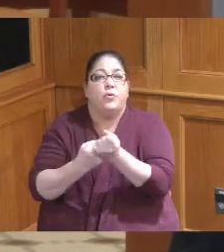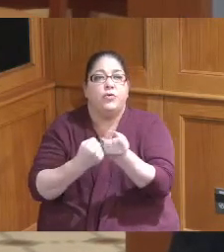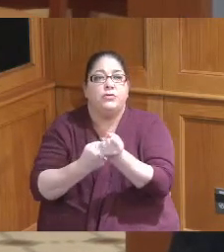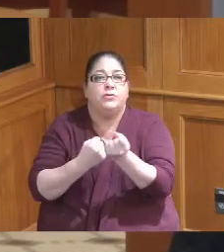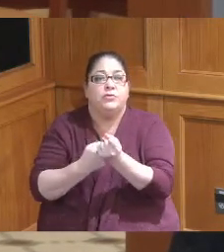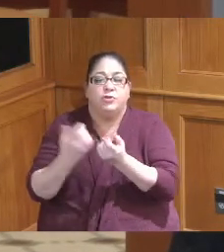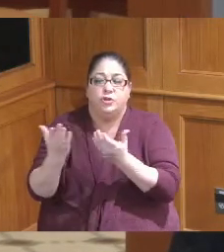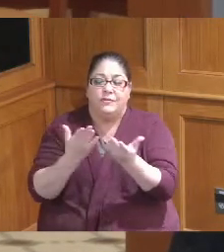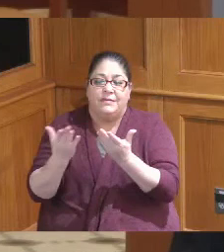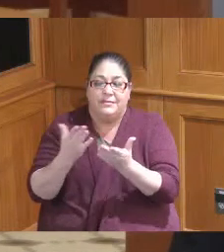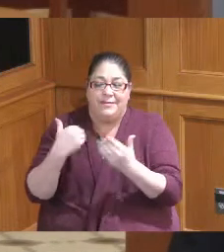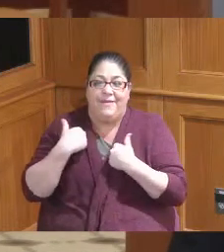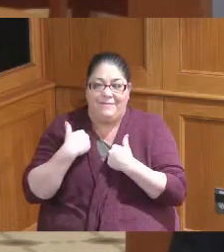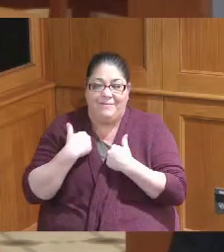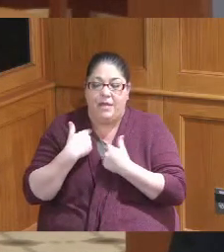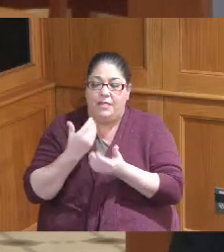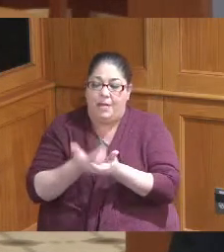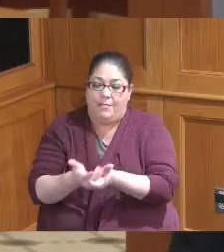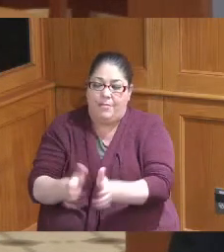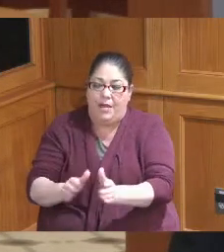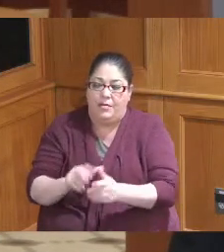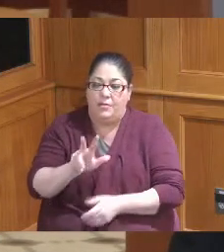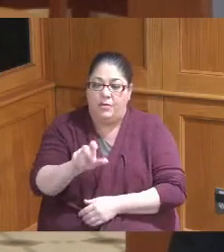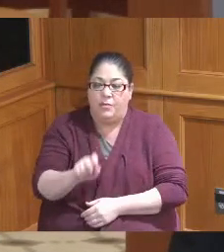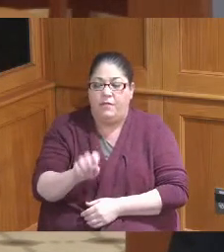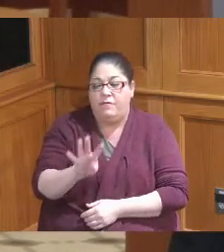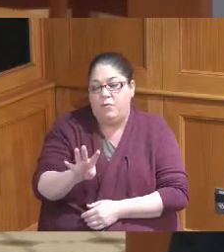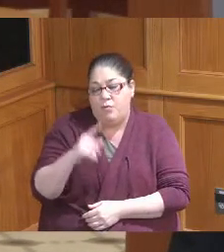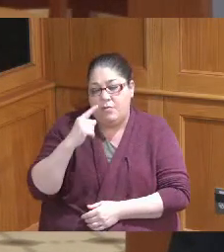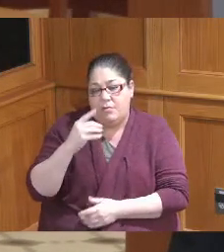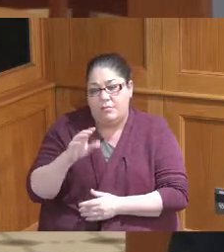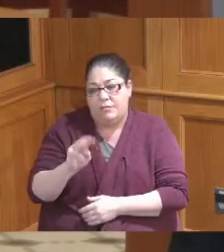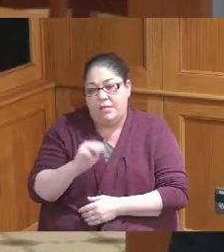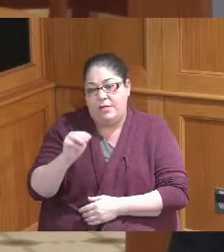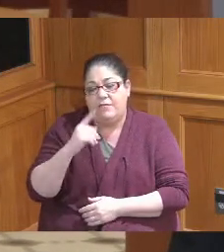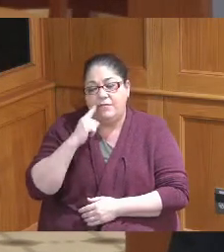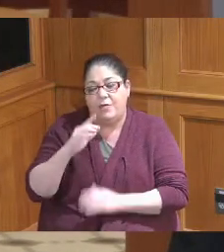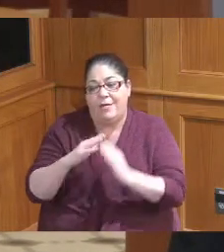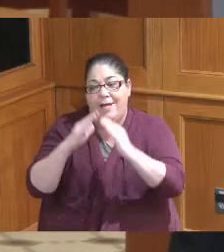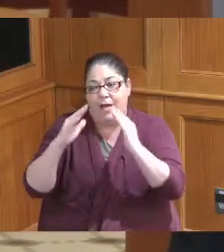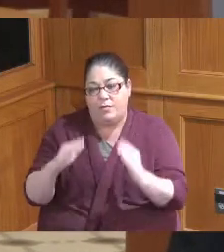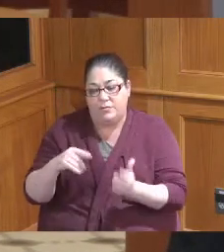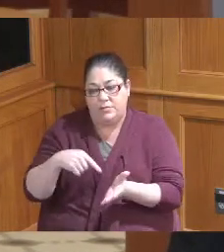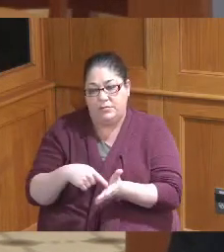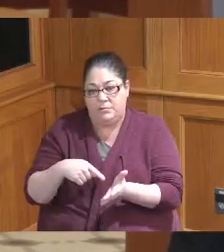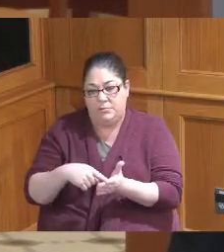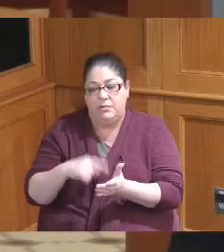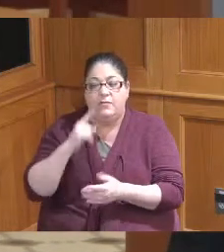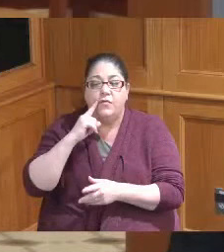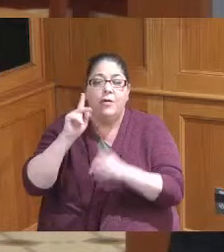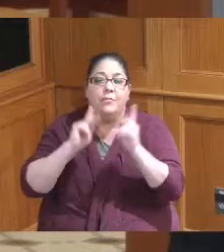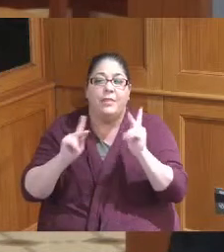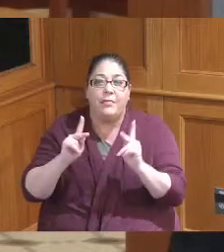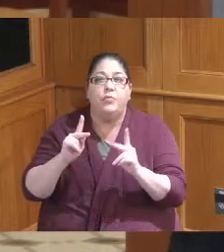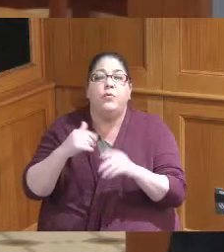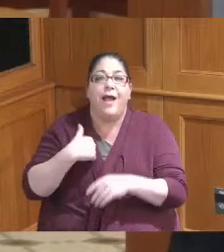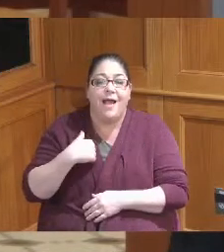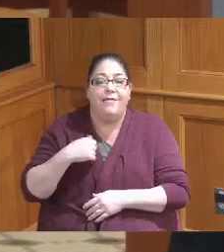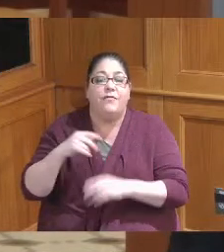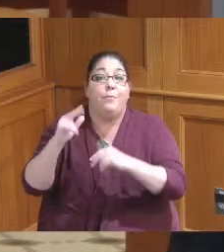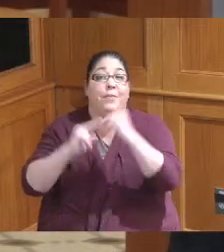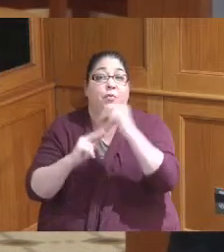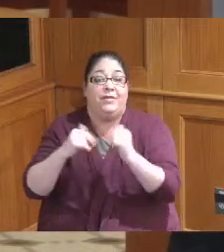these buckets were that 3.4 for affordable housing for places that have staff on site to help folks